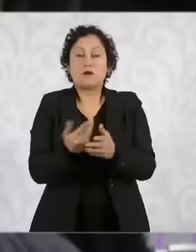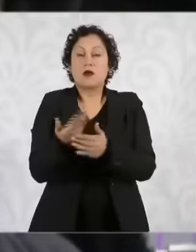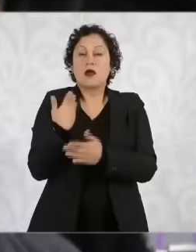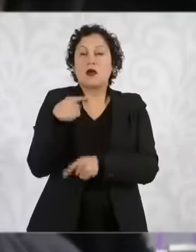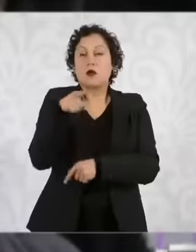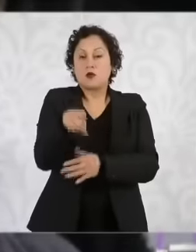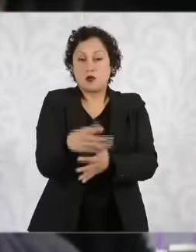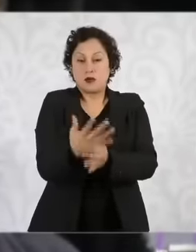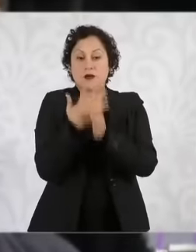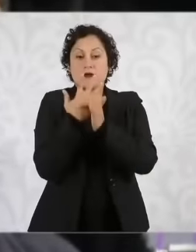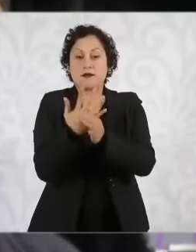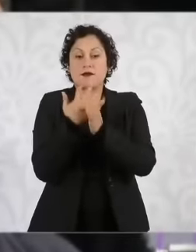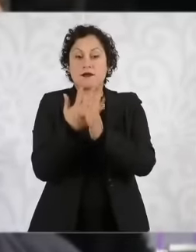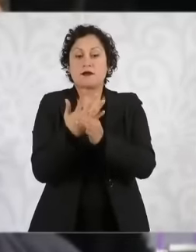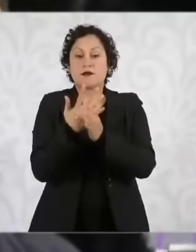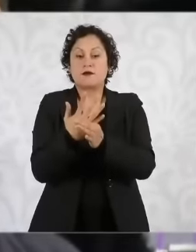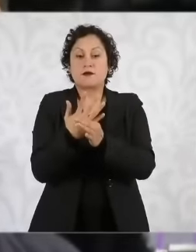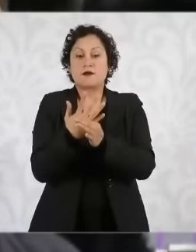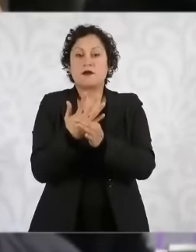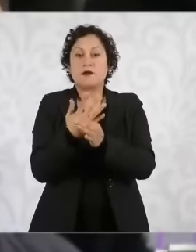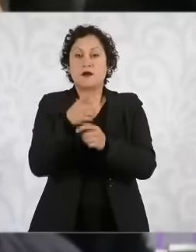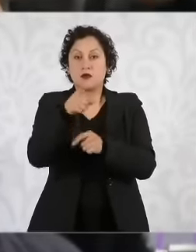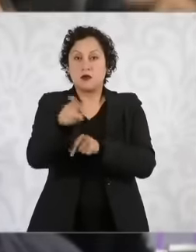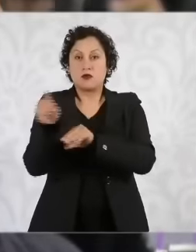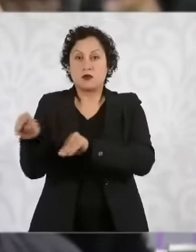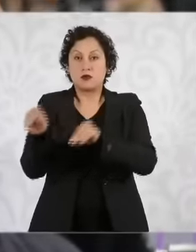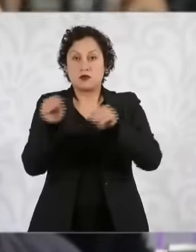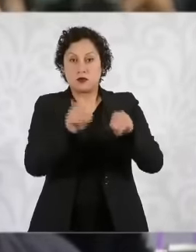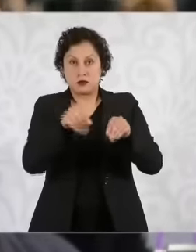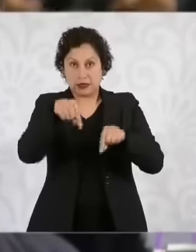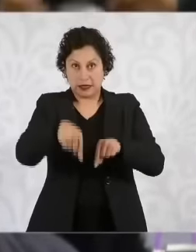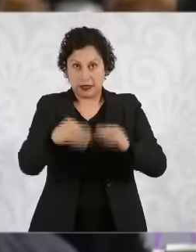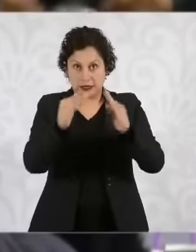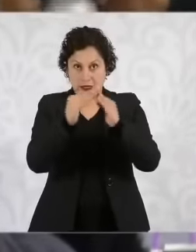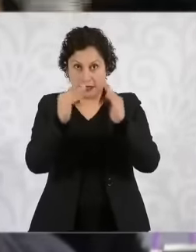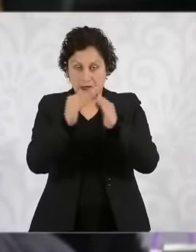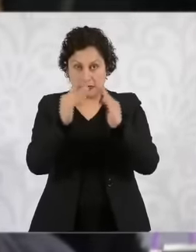he would move to the palace eh when could we expect this move Or I understand that it has not yet taken